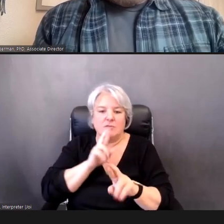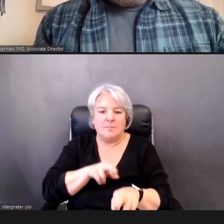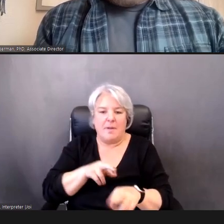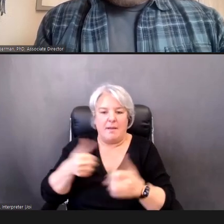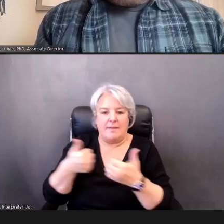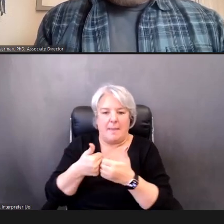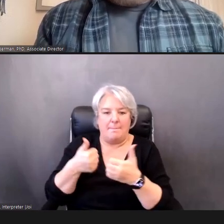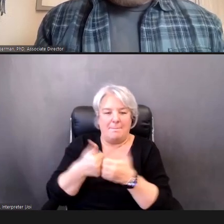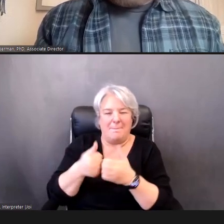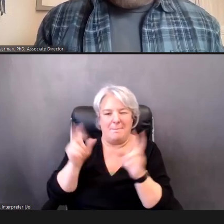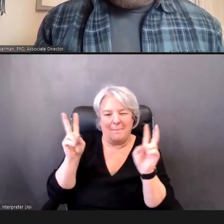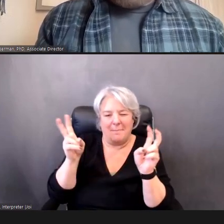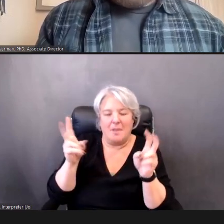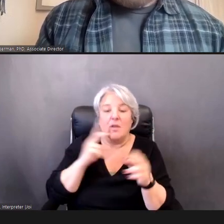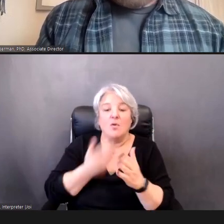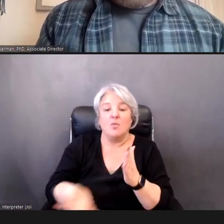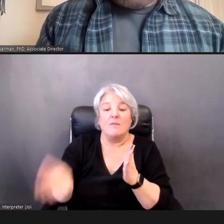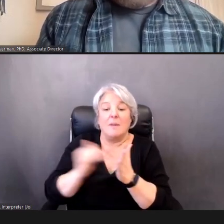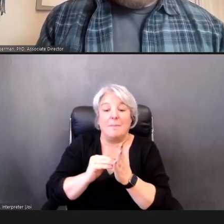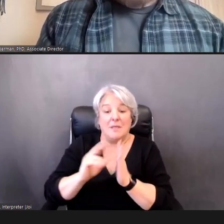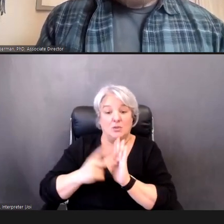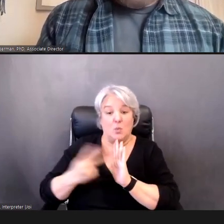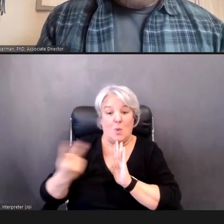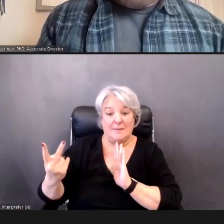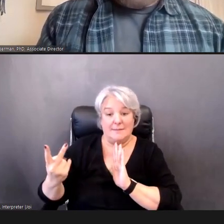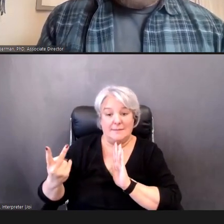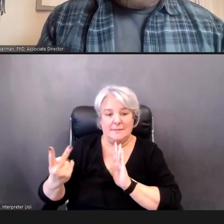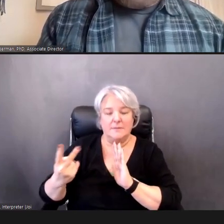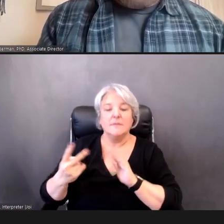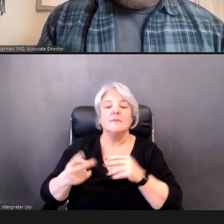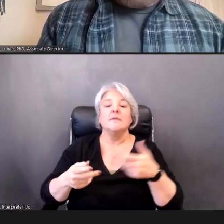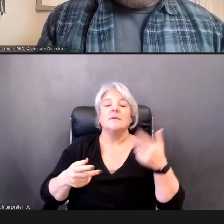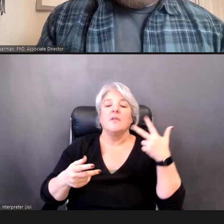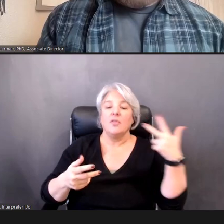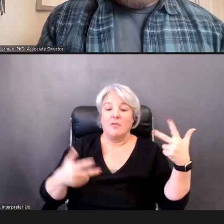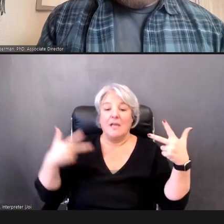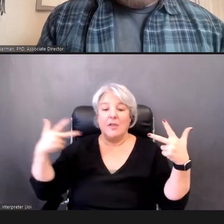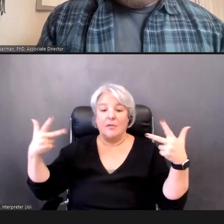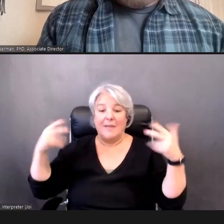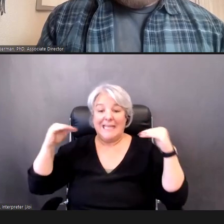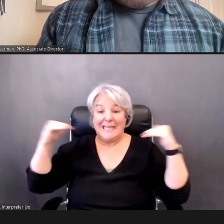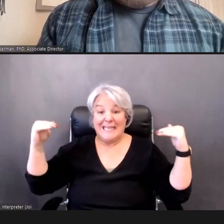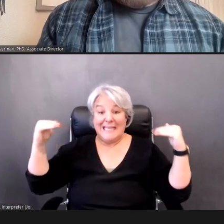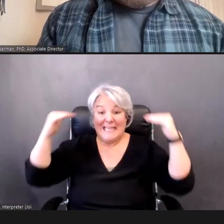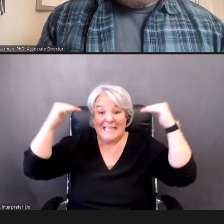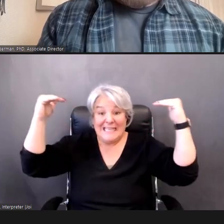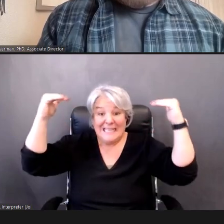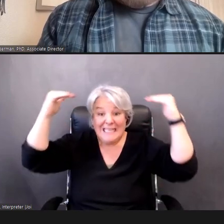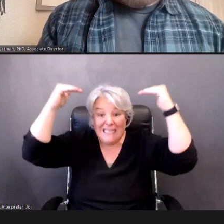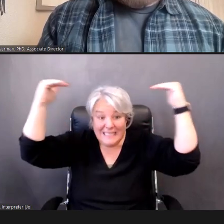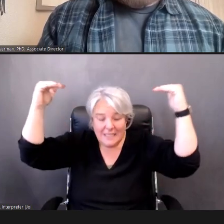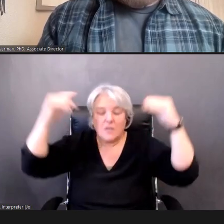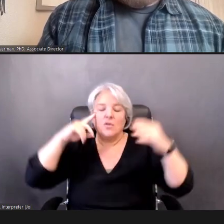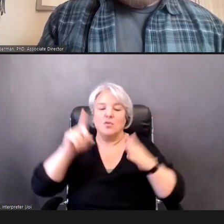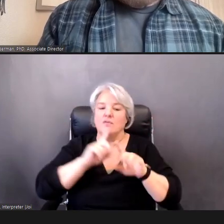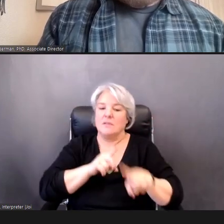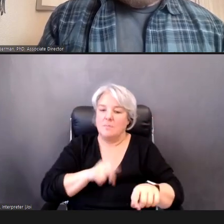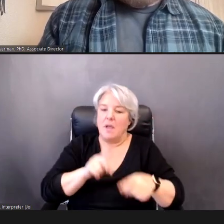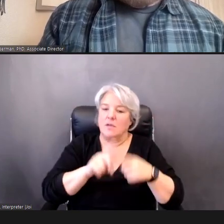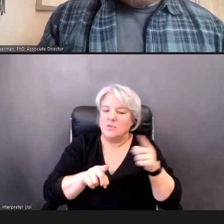different pitches, on each ear, and then you're going to note the Child's response or their lack of response, after each tone is